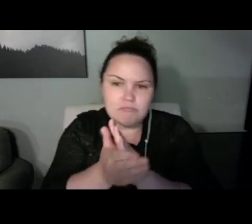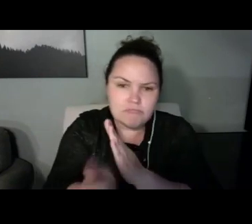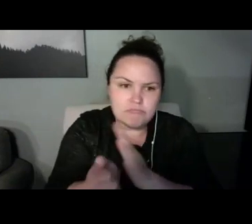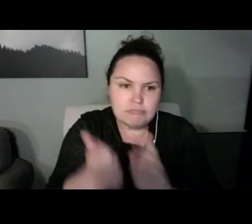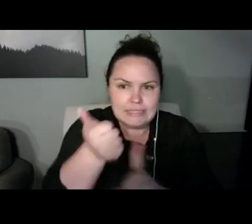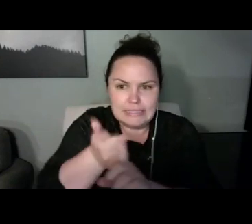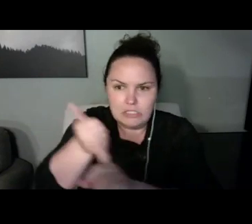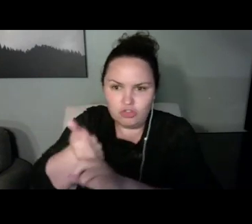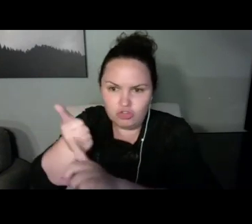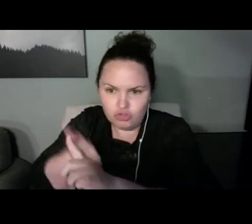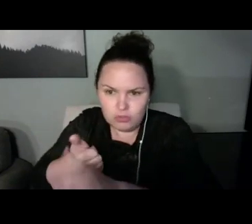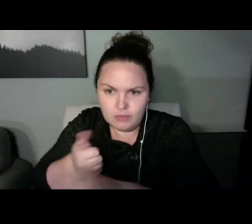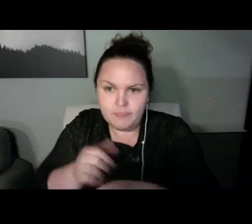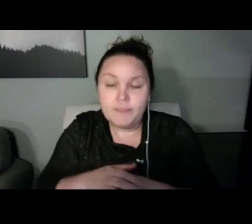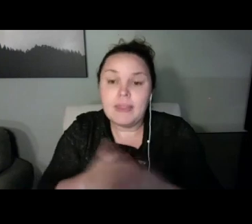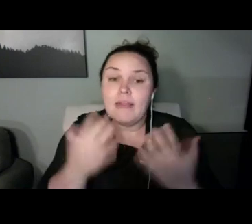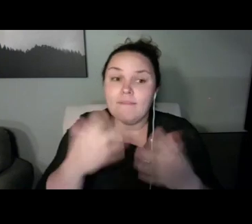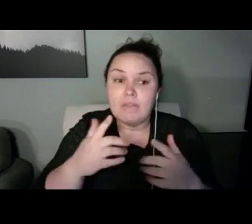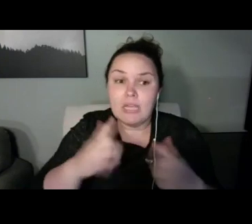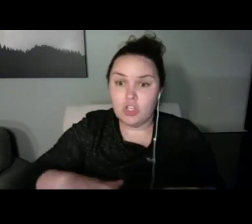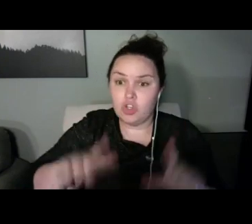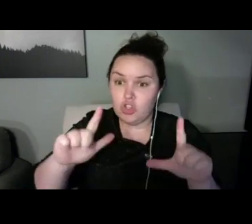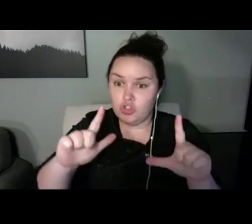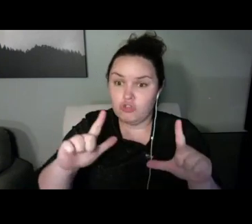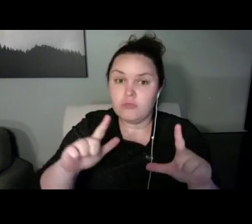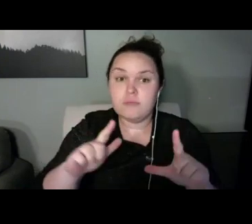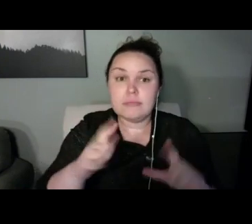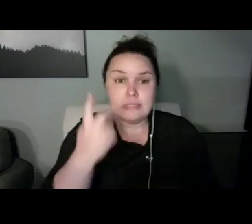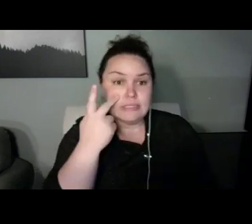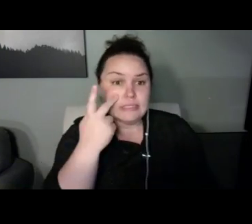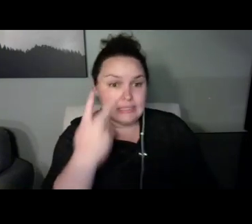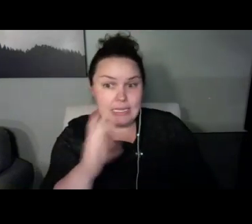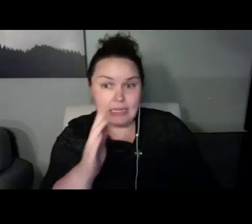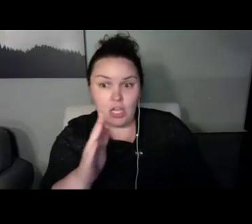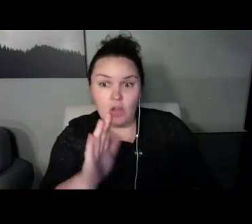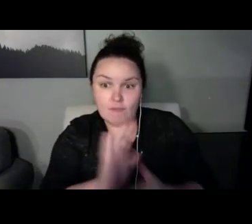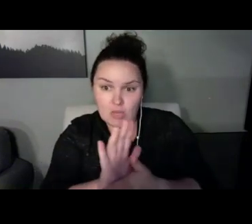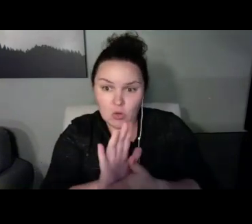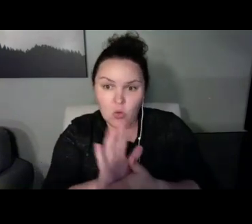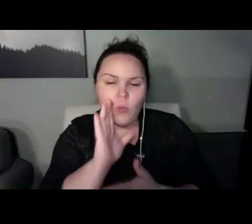After we share our video, we will have a time for question and answers.